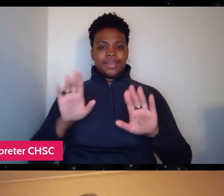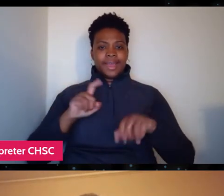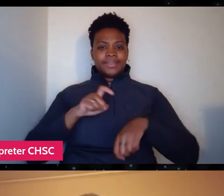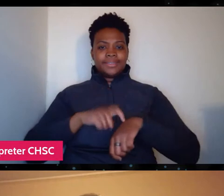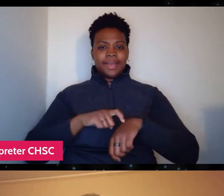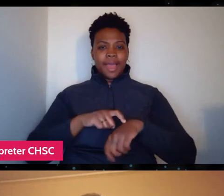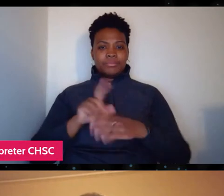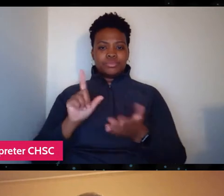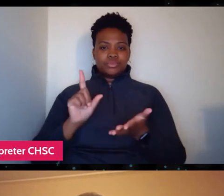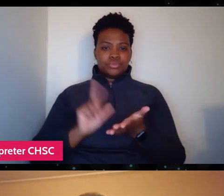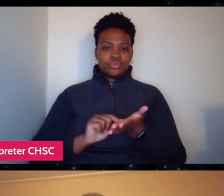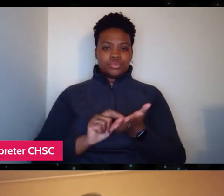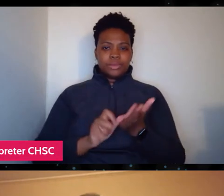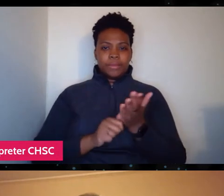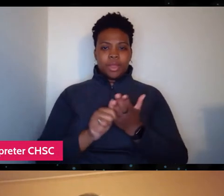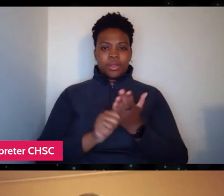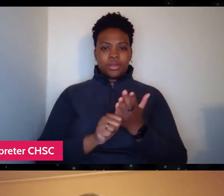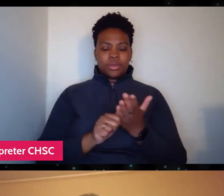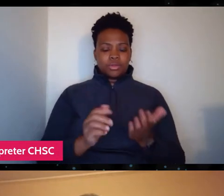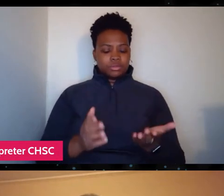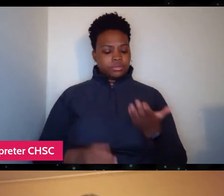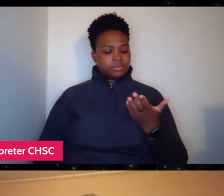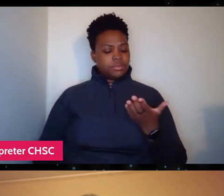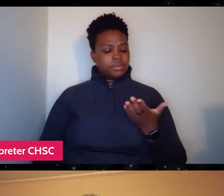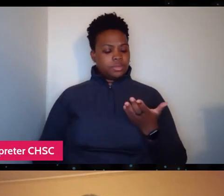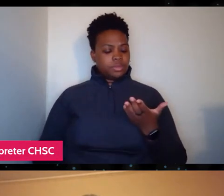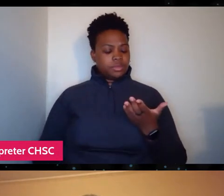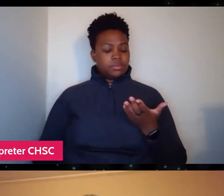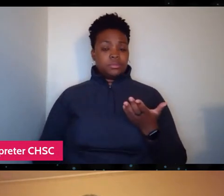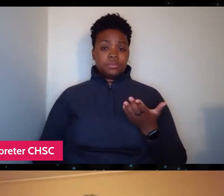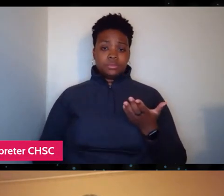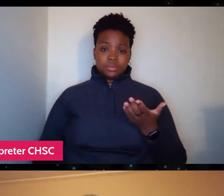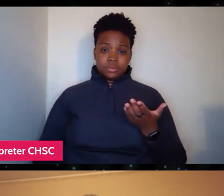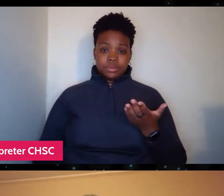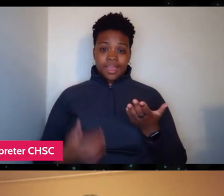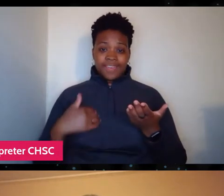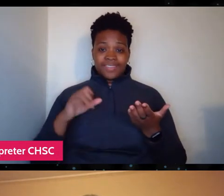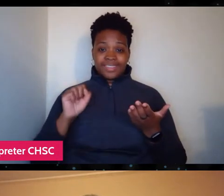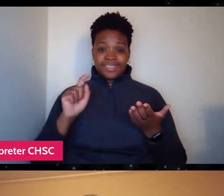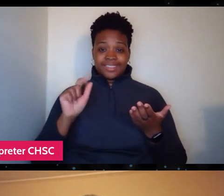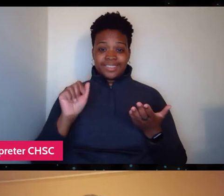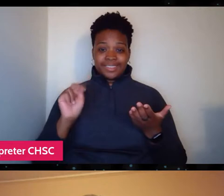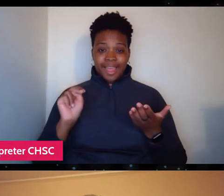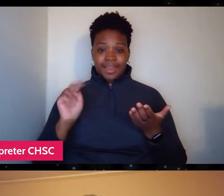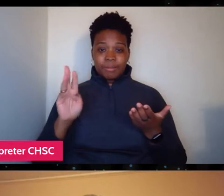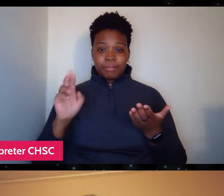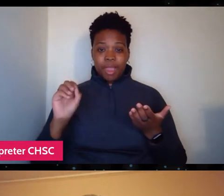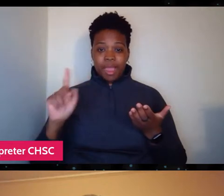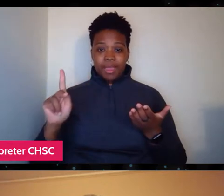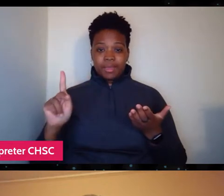and it's got the incredible Stan Brock life story, which we now know from the film